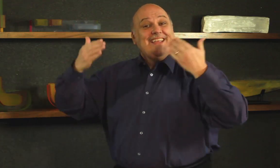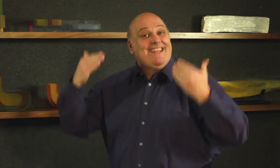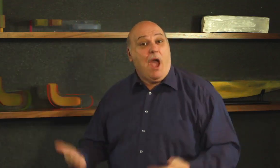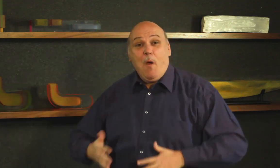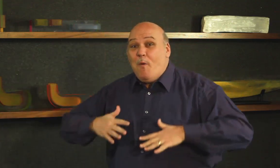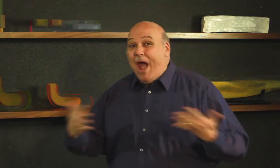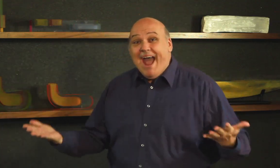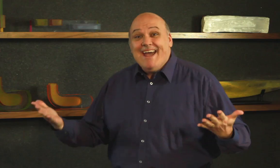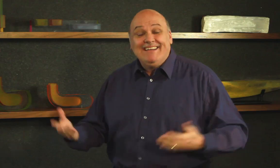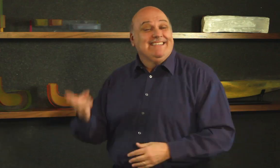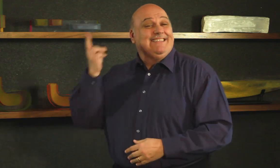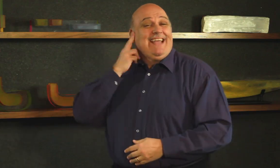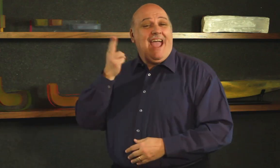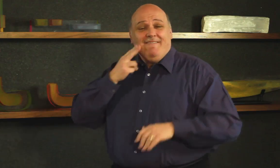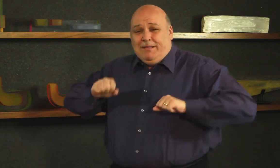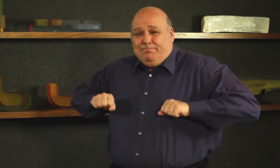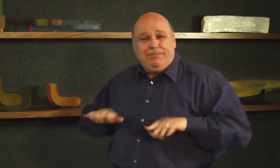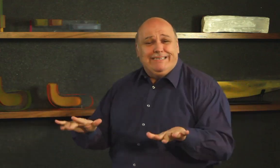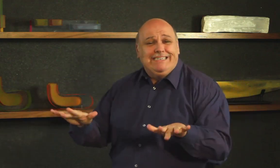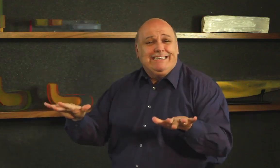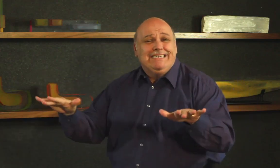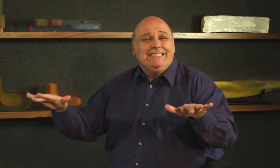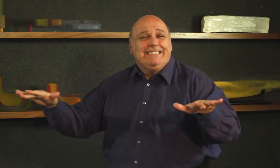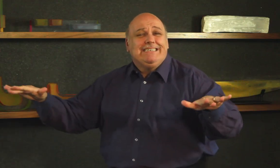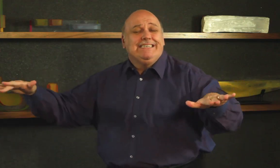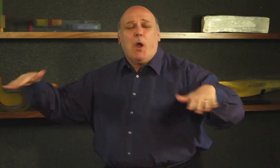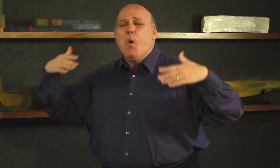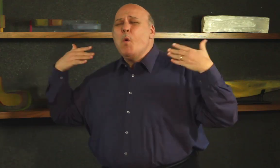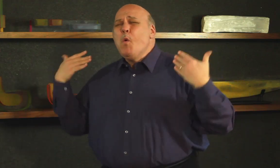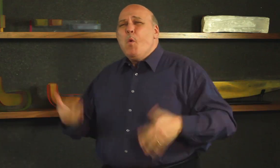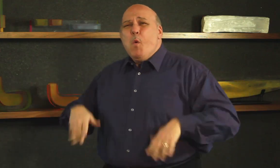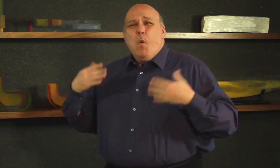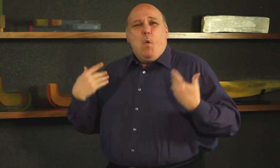Anyway let’s find out what Tristan has to